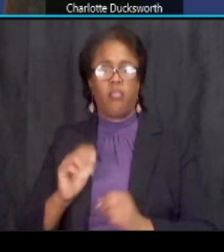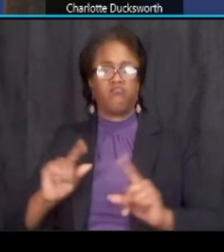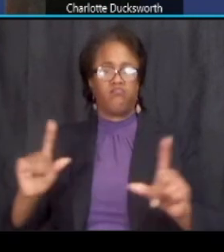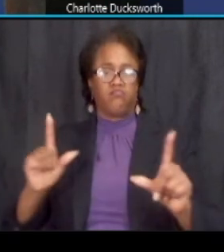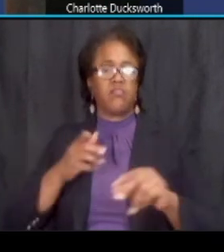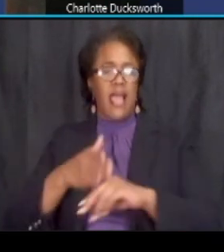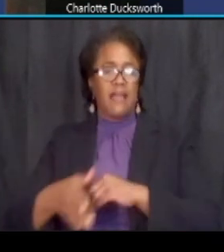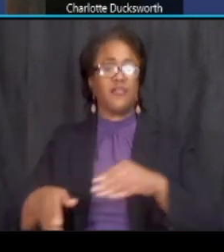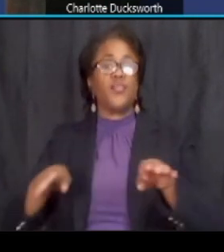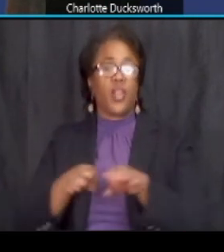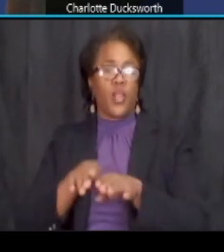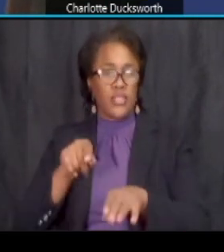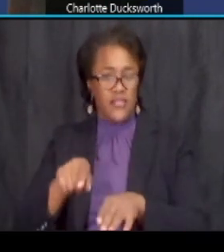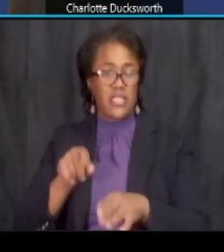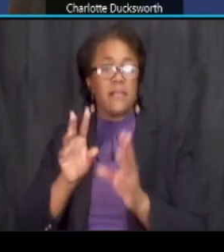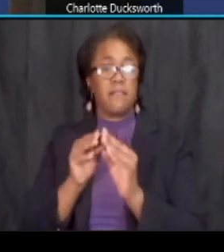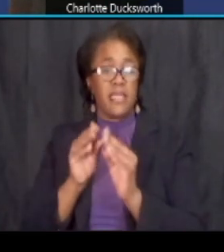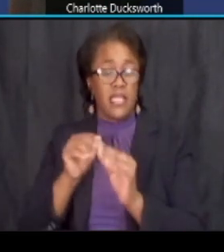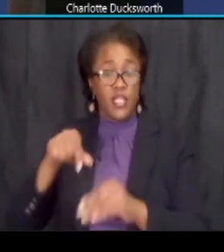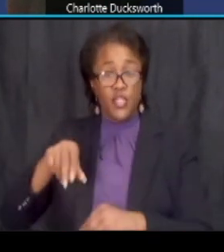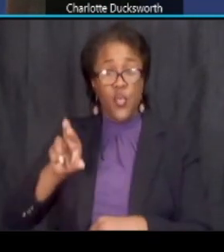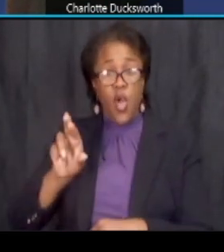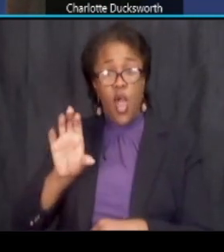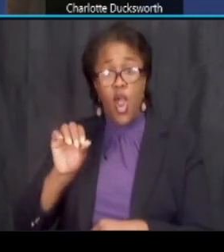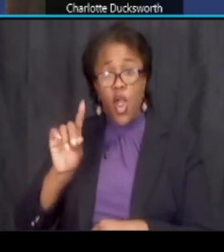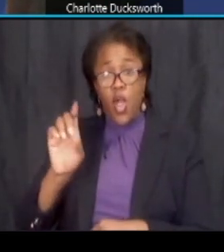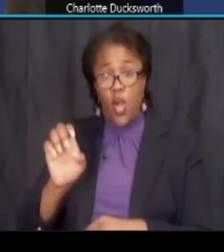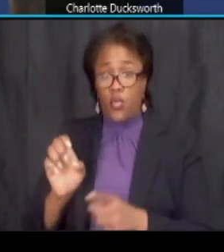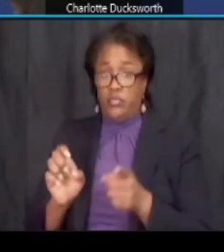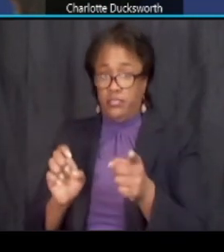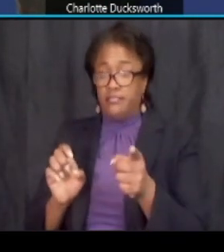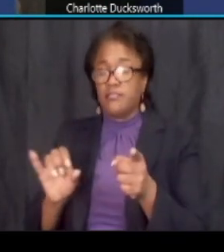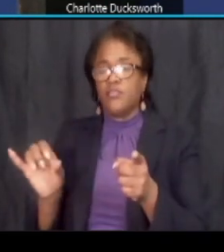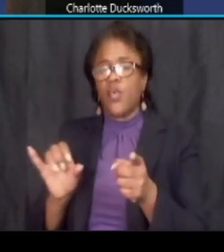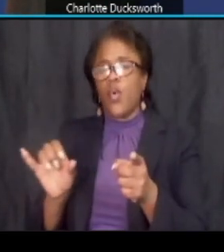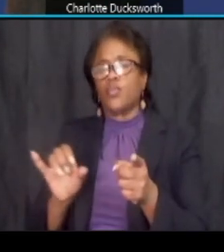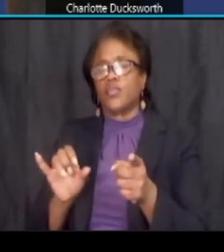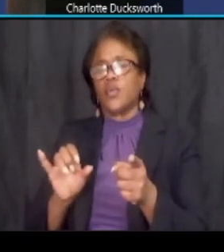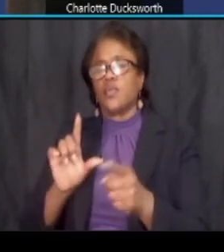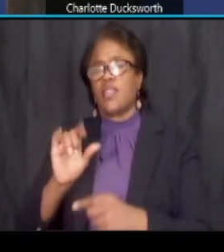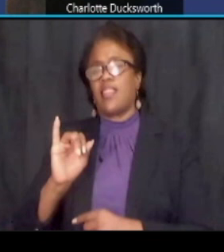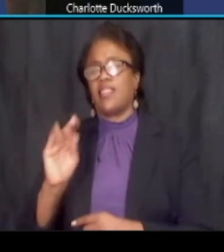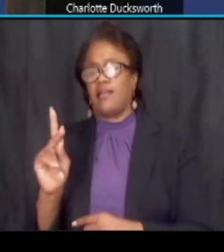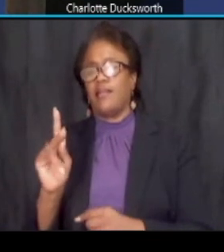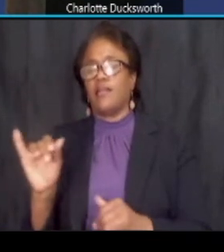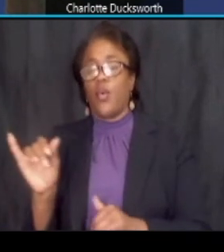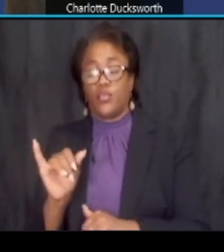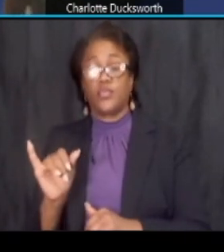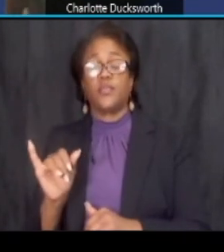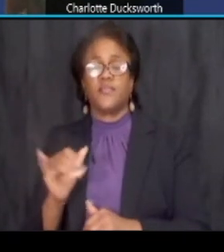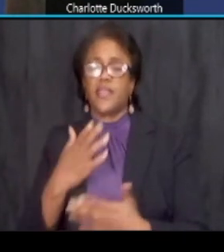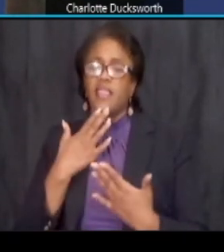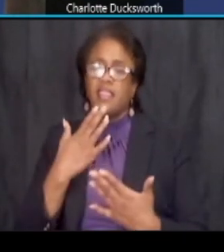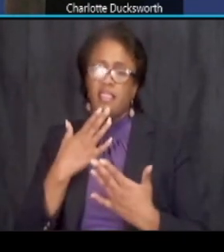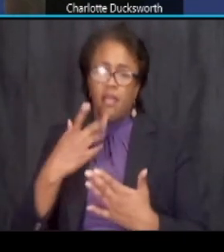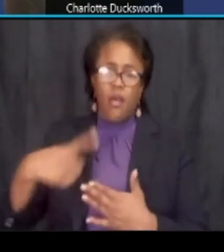um the qr code is also listed here and as well as the link as well so thank you all again so much